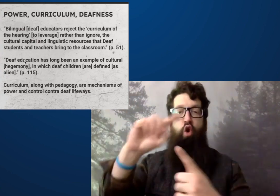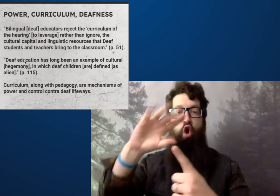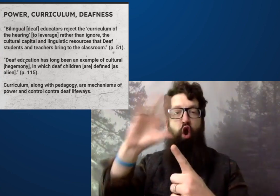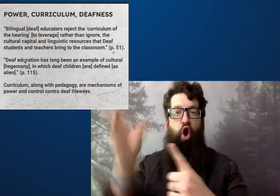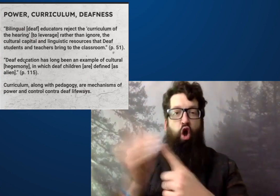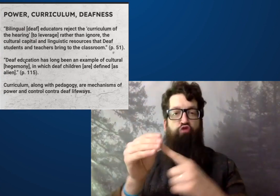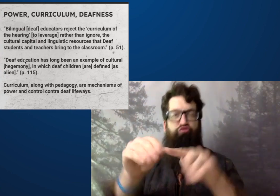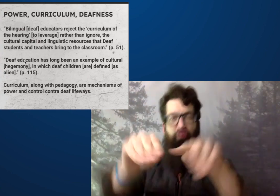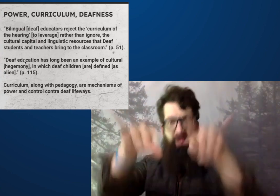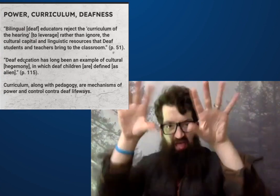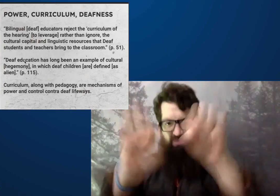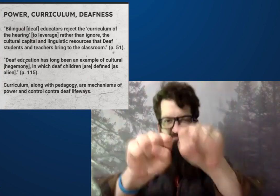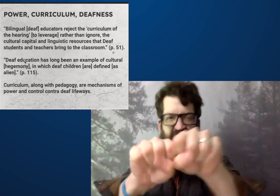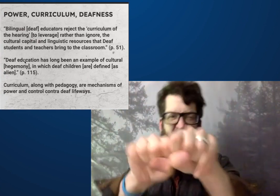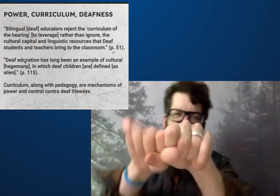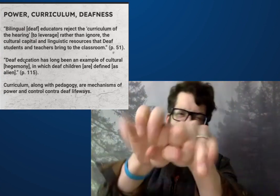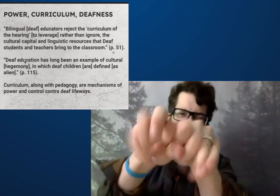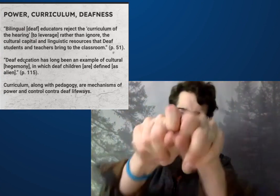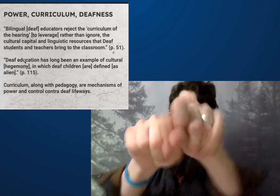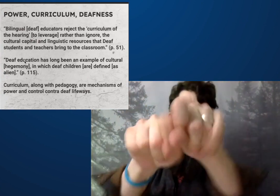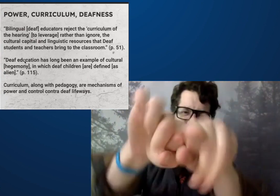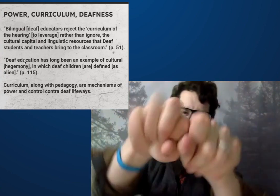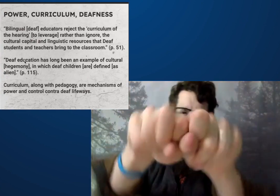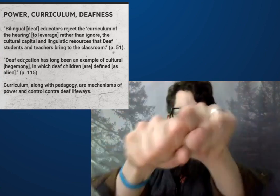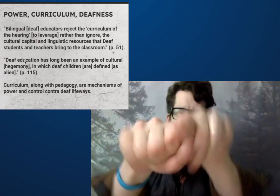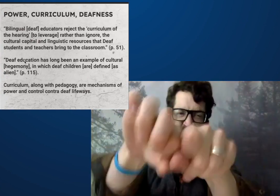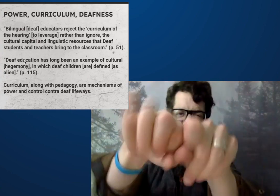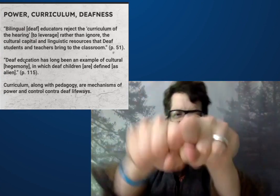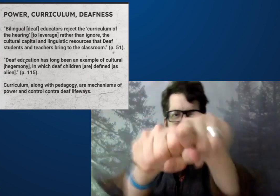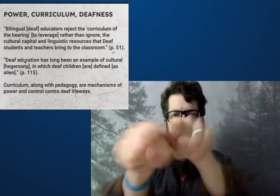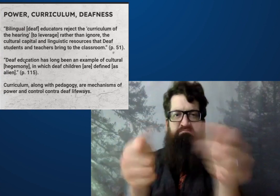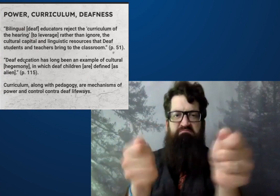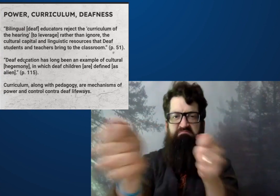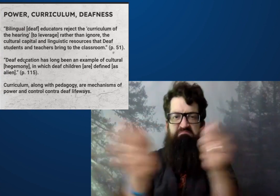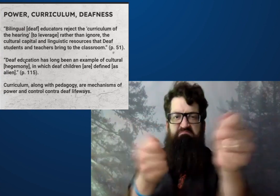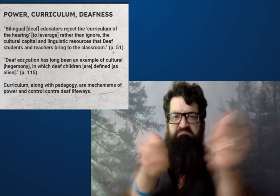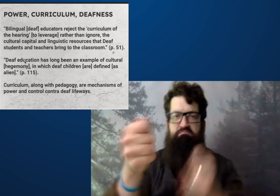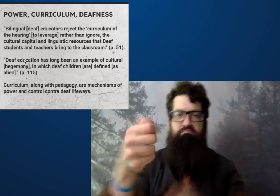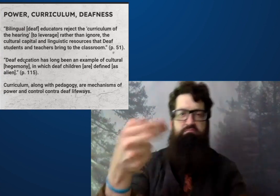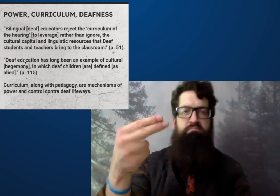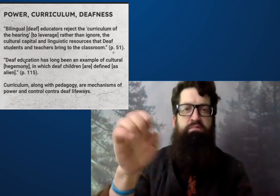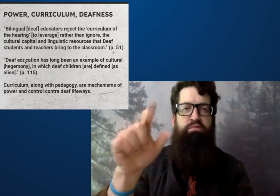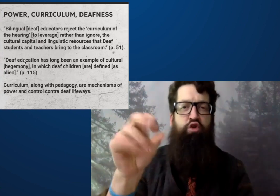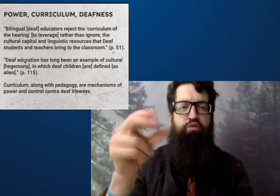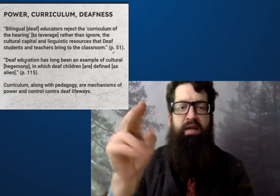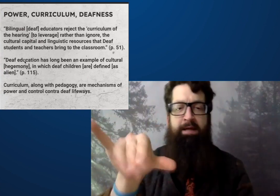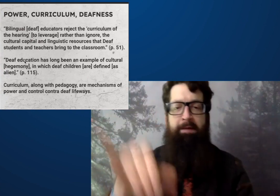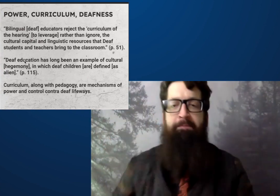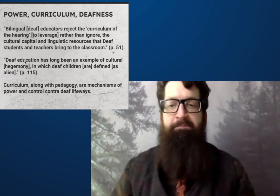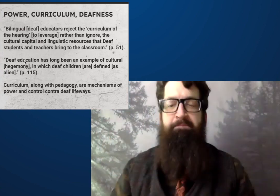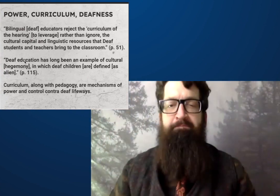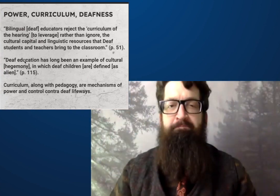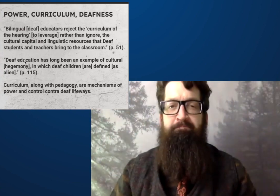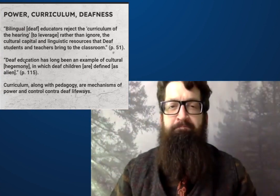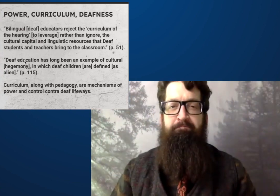education has for a very long time been an example of cultural hedgemen.